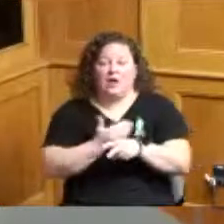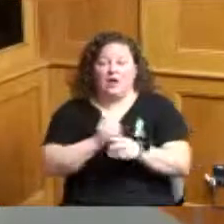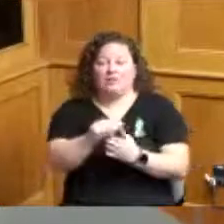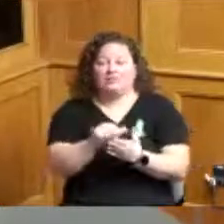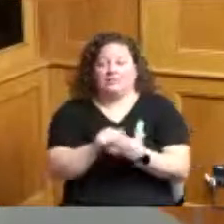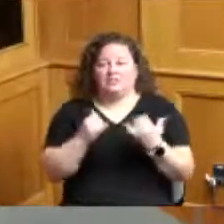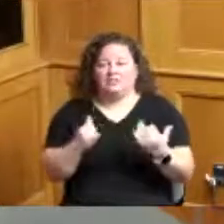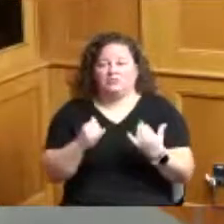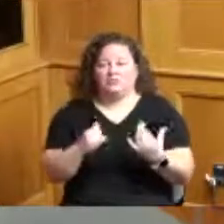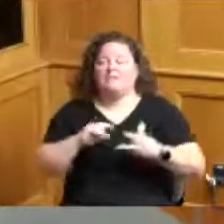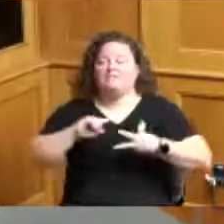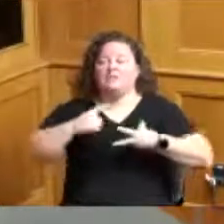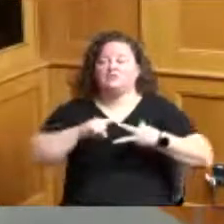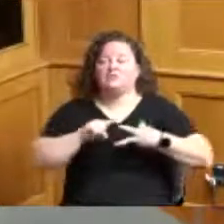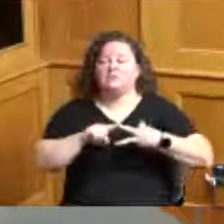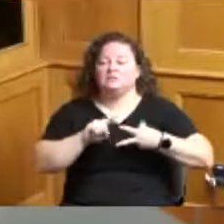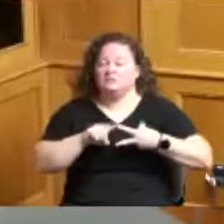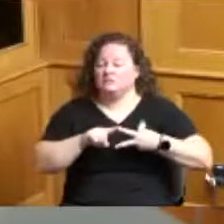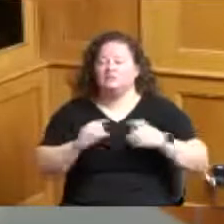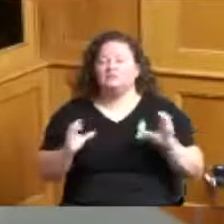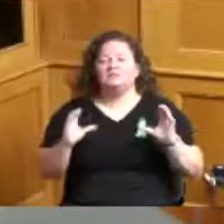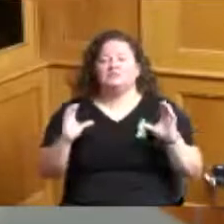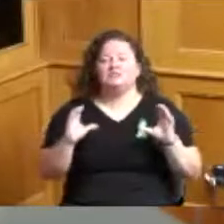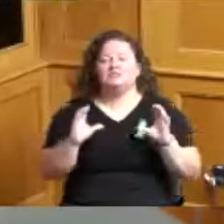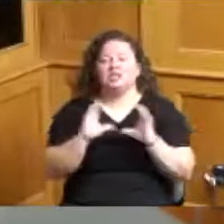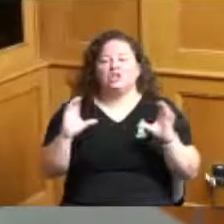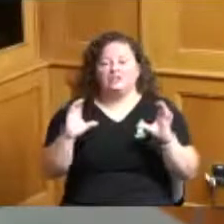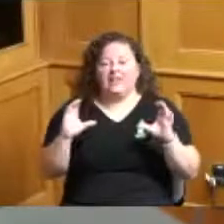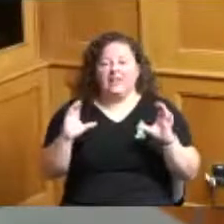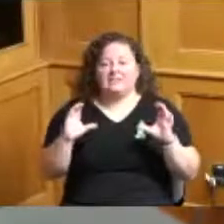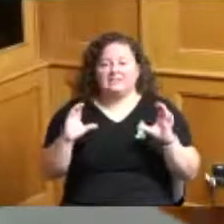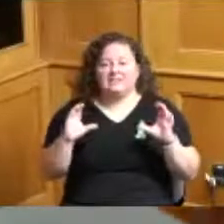item number one is the certification of delinquent sewerage service charges